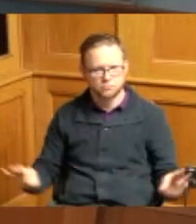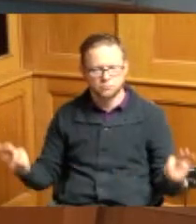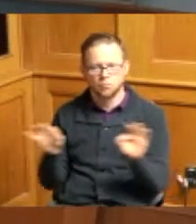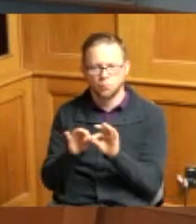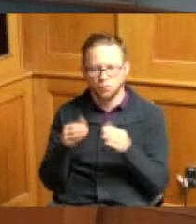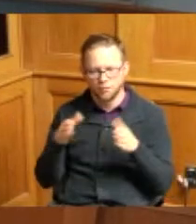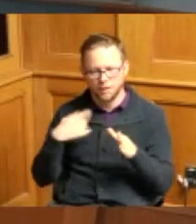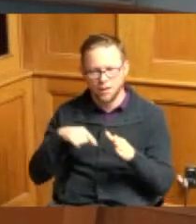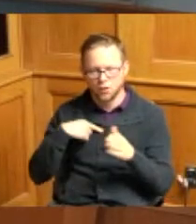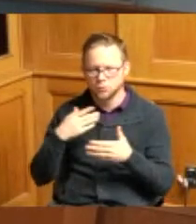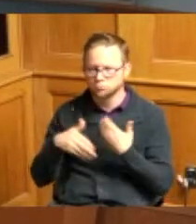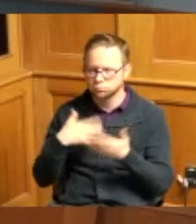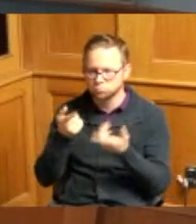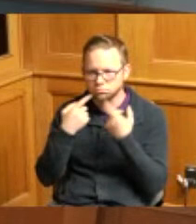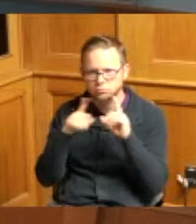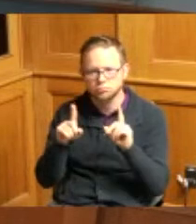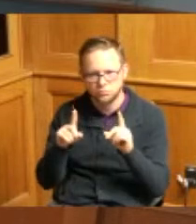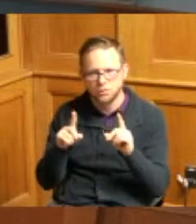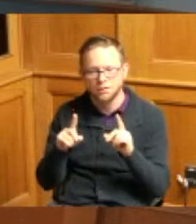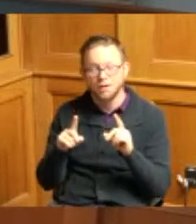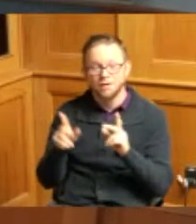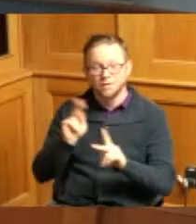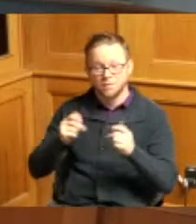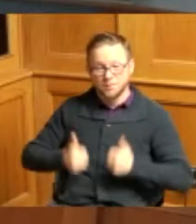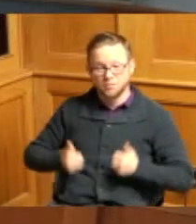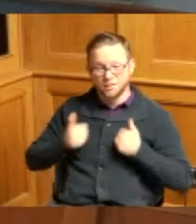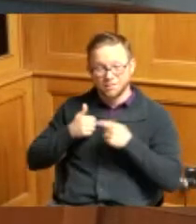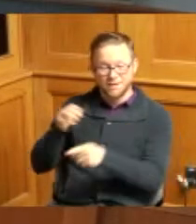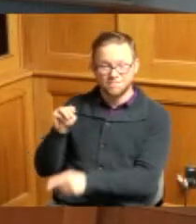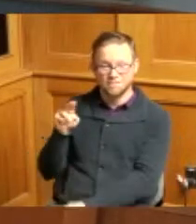I know the residents out on Muddy Creek are very grateful so thank you for pushing this one through